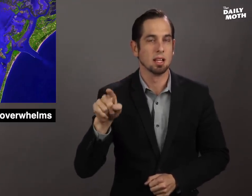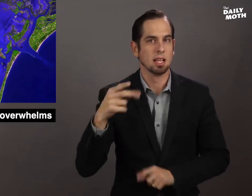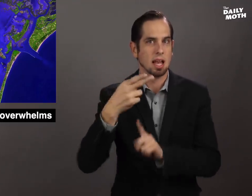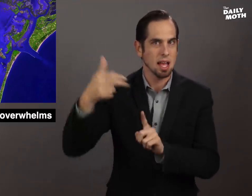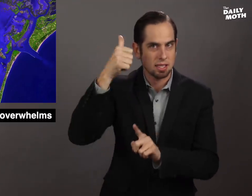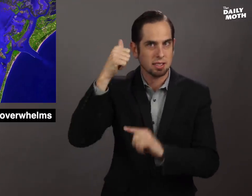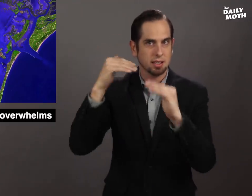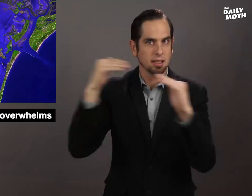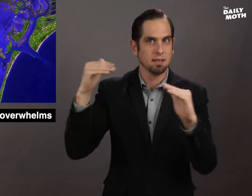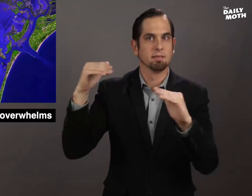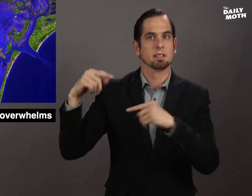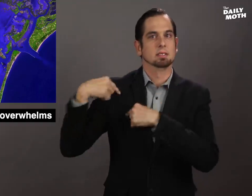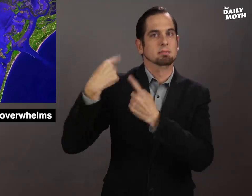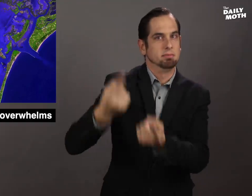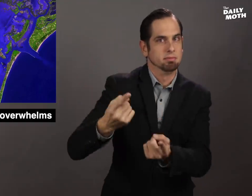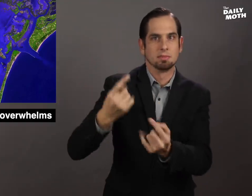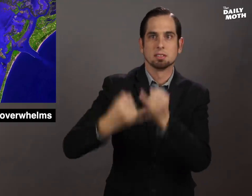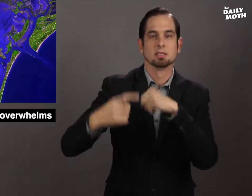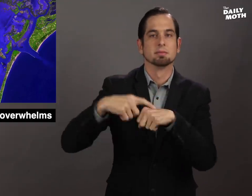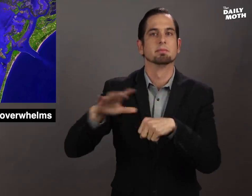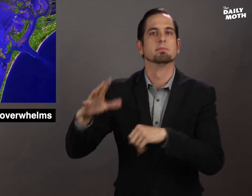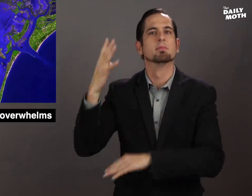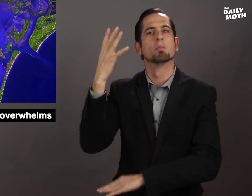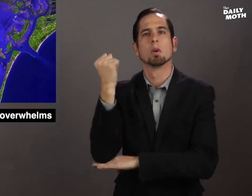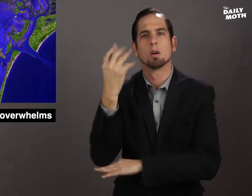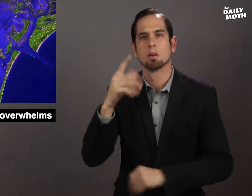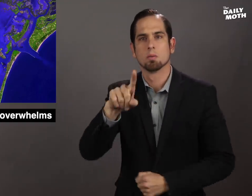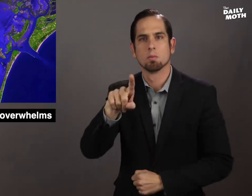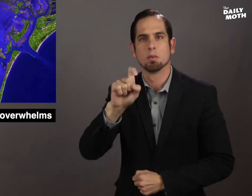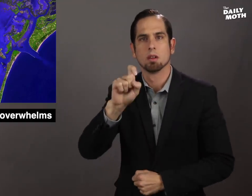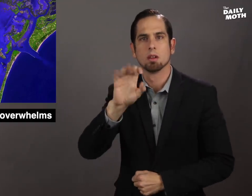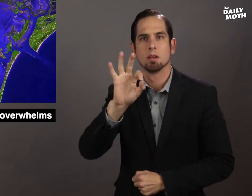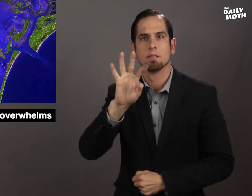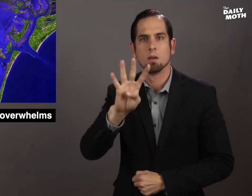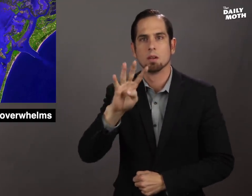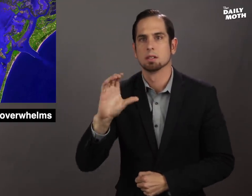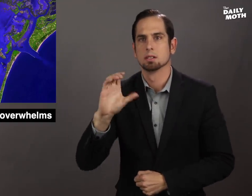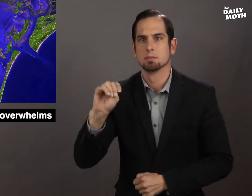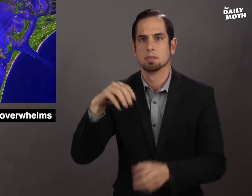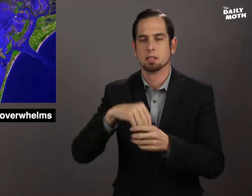which is the highest level since the area's record of 194 cm